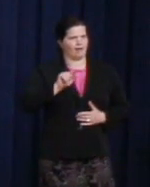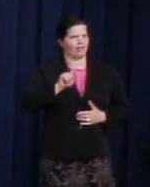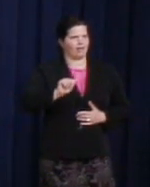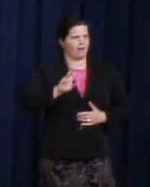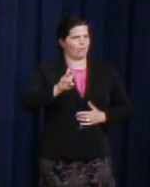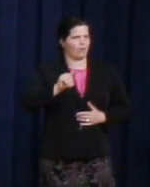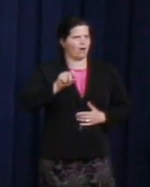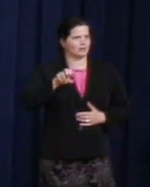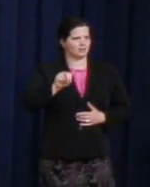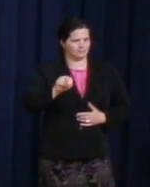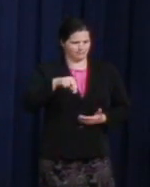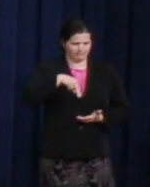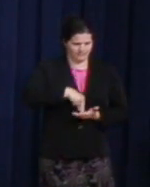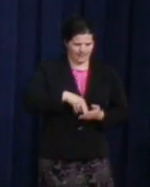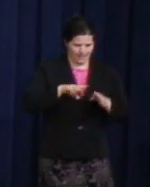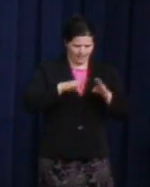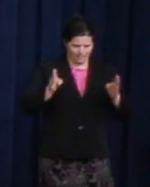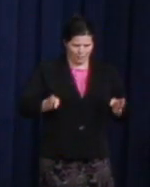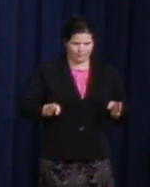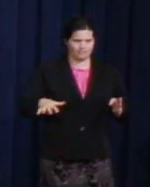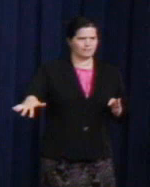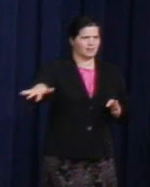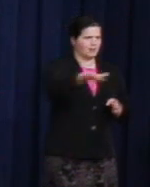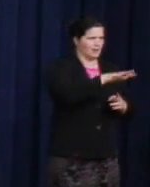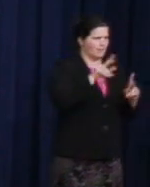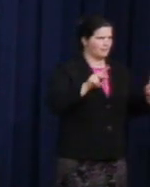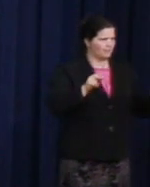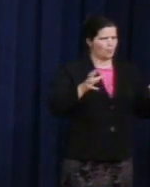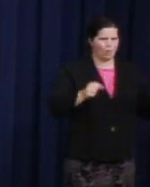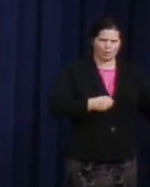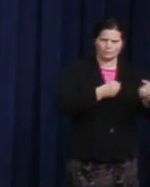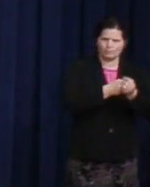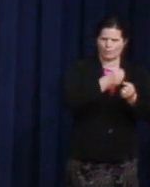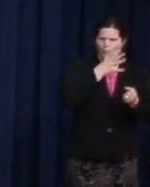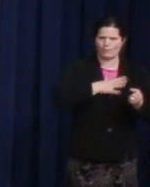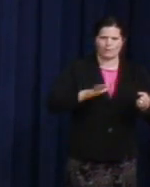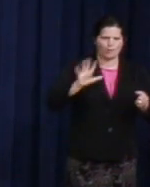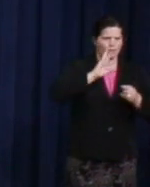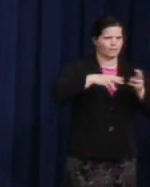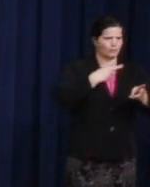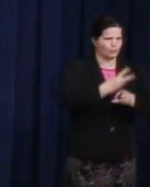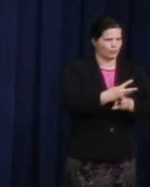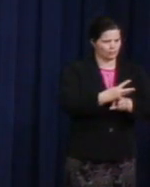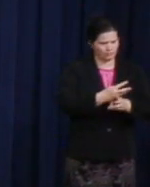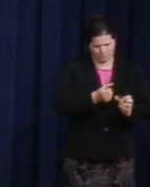who wanted to do good in the world, people who wanted to help women, to help minorities, to help Lilla.